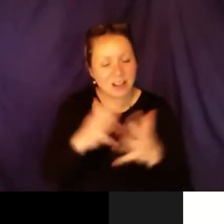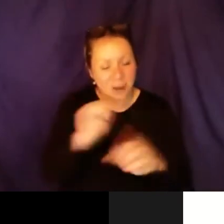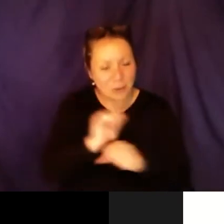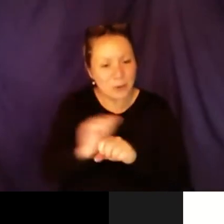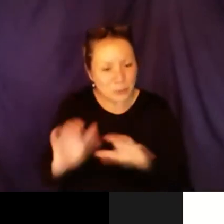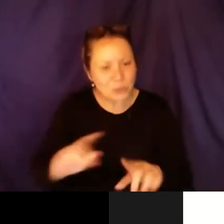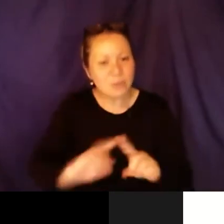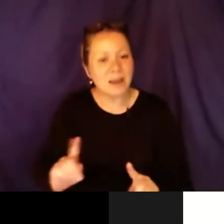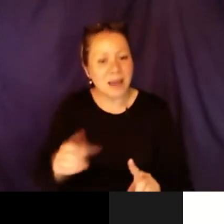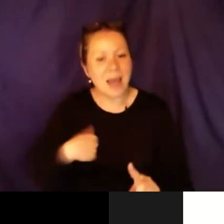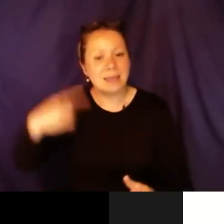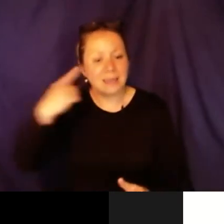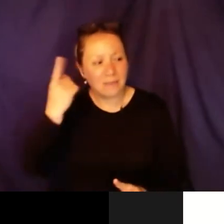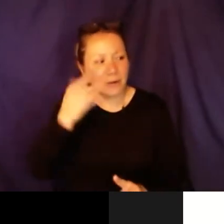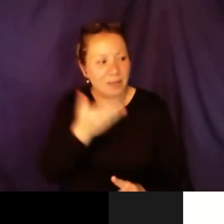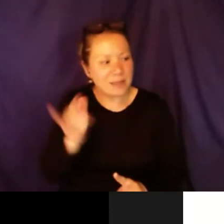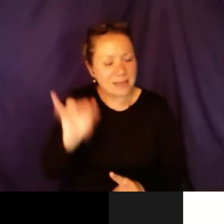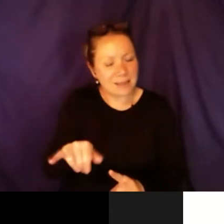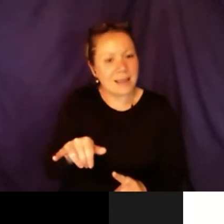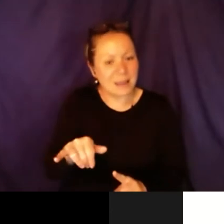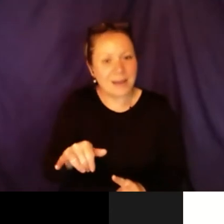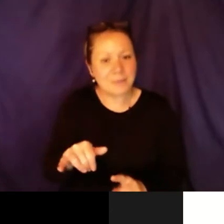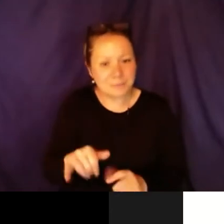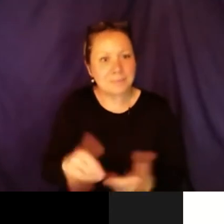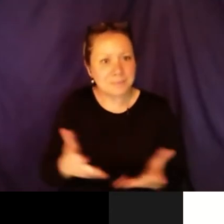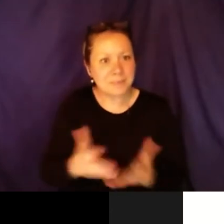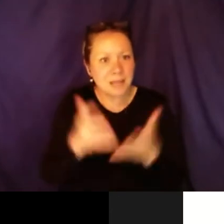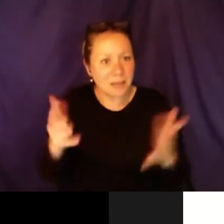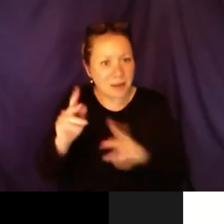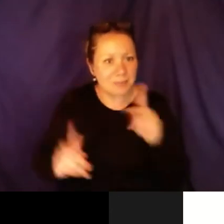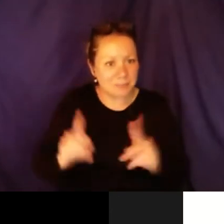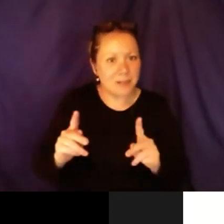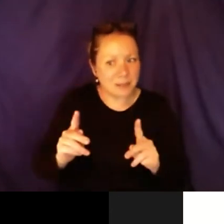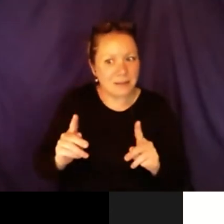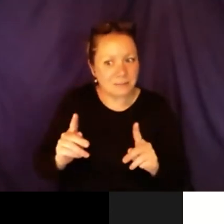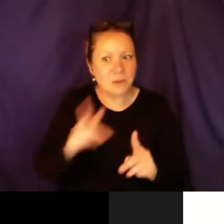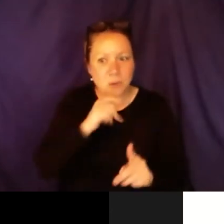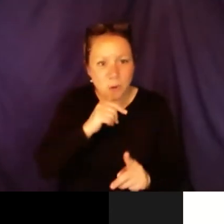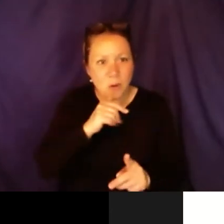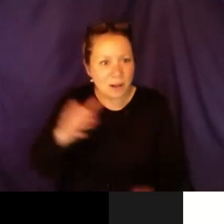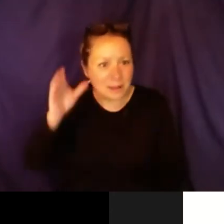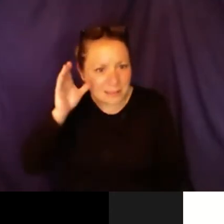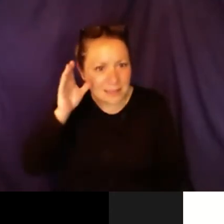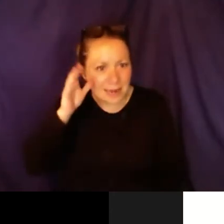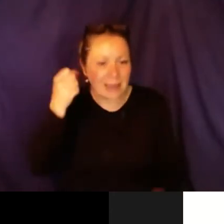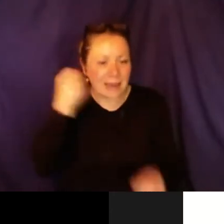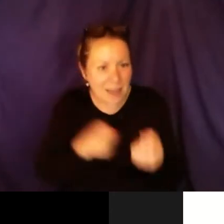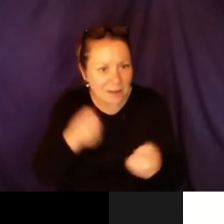enough to listen. I think we have a long way to go but I am really thankful for